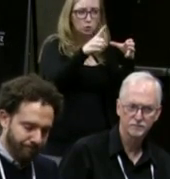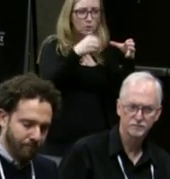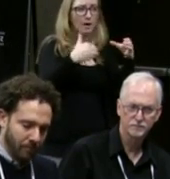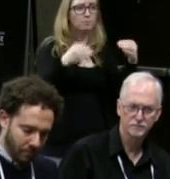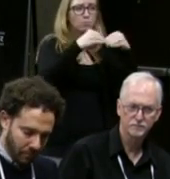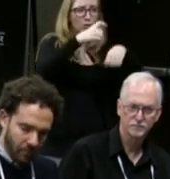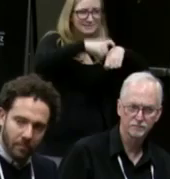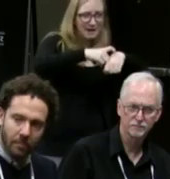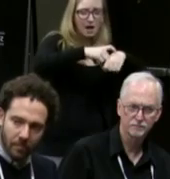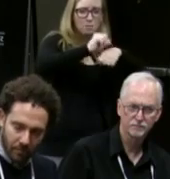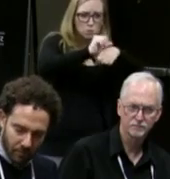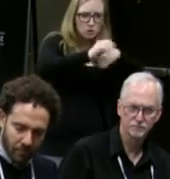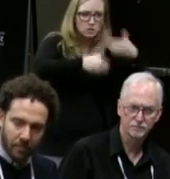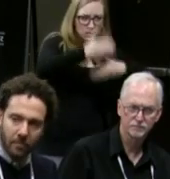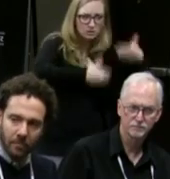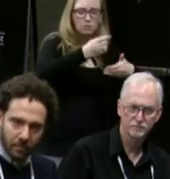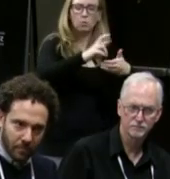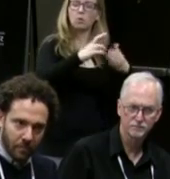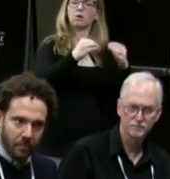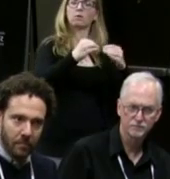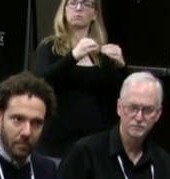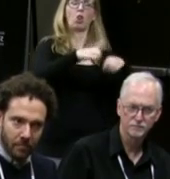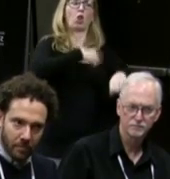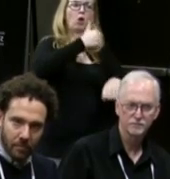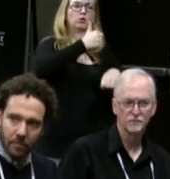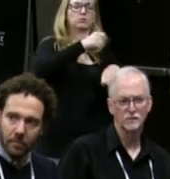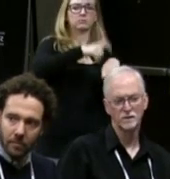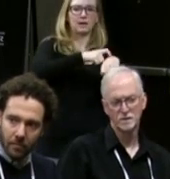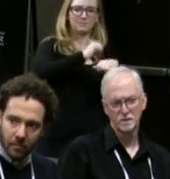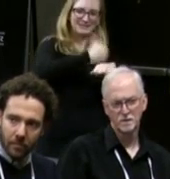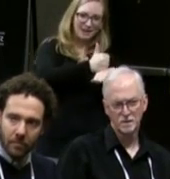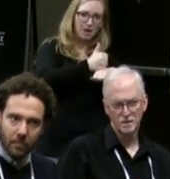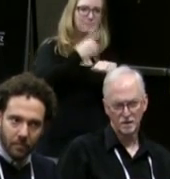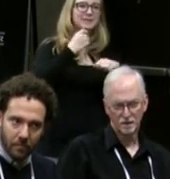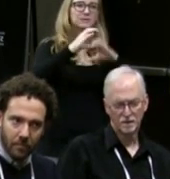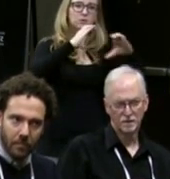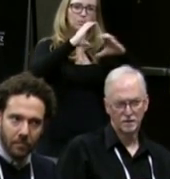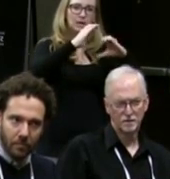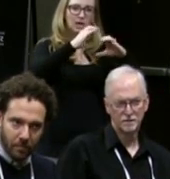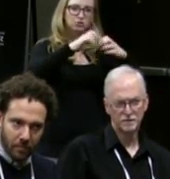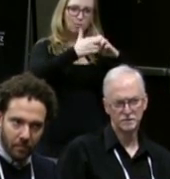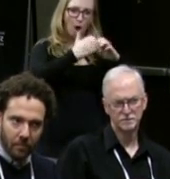Was the tech process longer because of communication ASL needs?